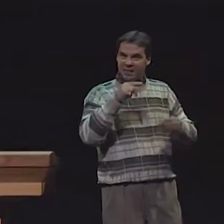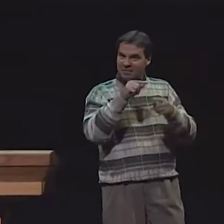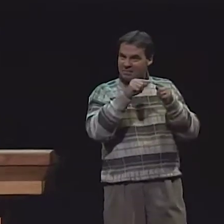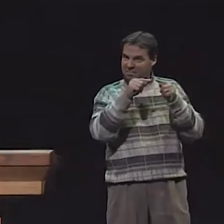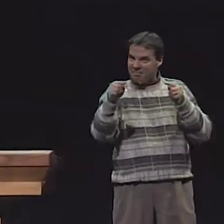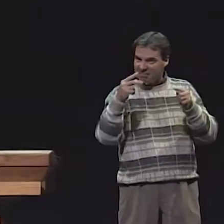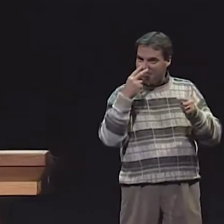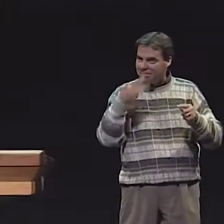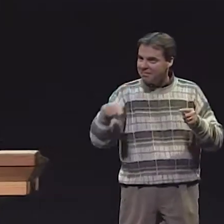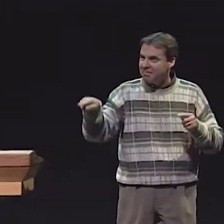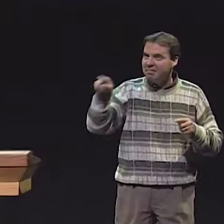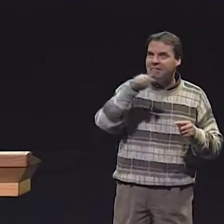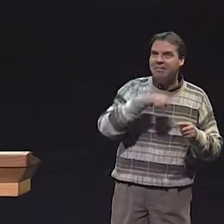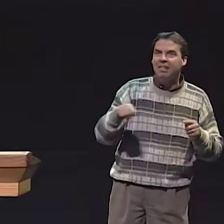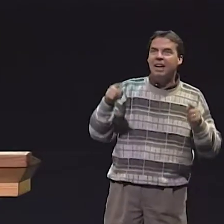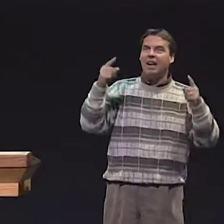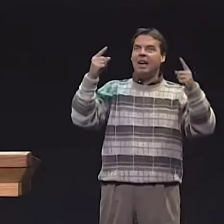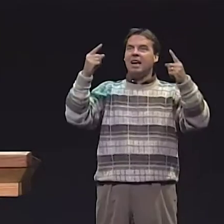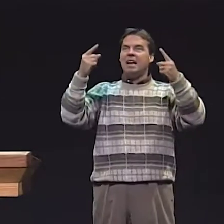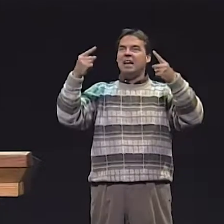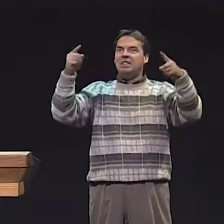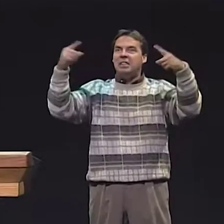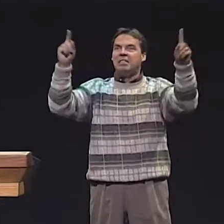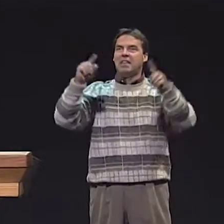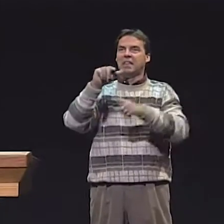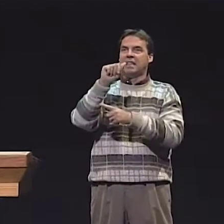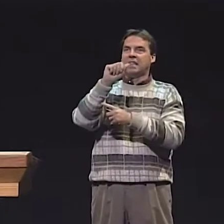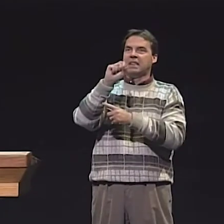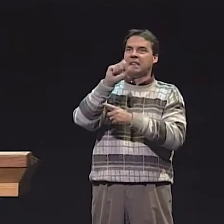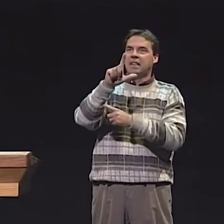LET'S GET ON WITH OUR TOPIC NOW. I THINK YOU'VE SEEN WHAT IT IS IN YOUR...